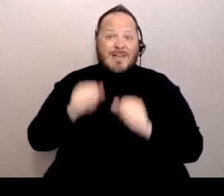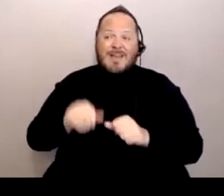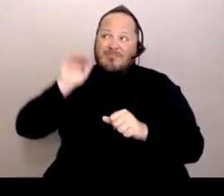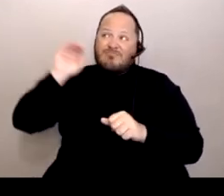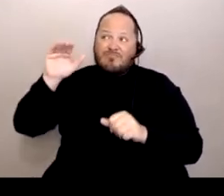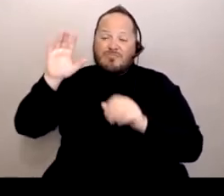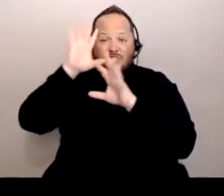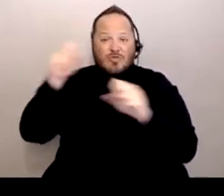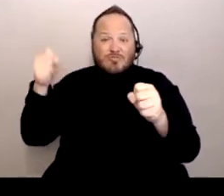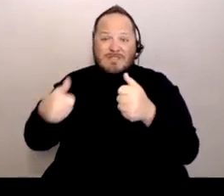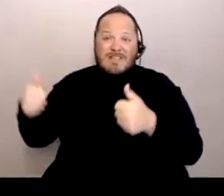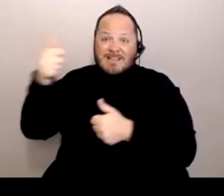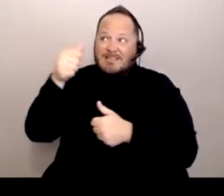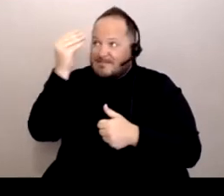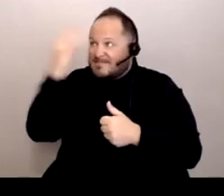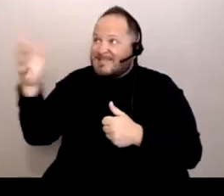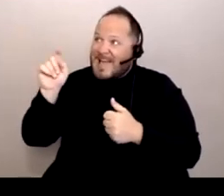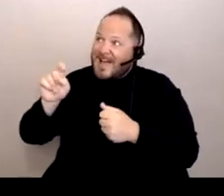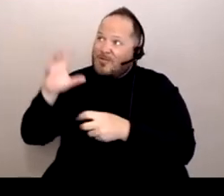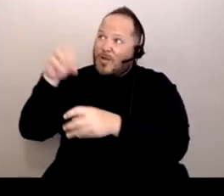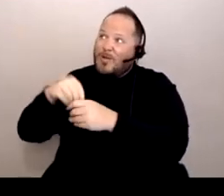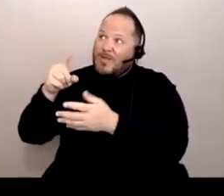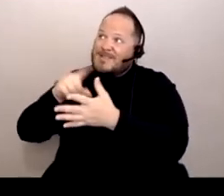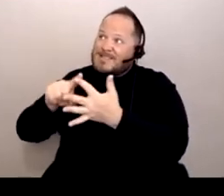we need to include this in whatever services